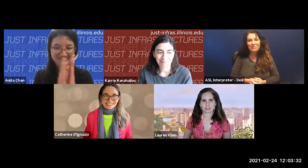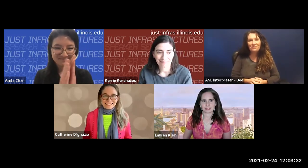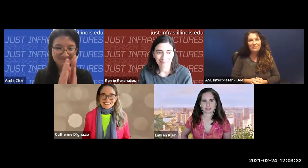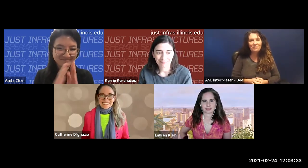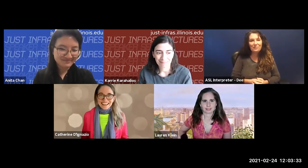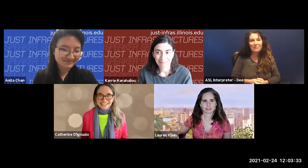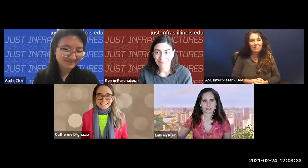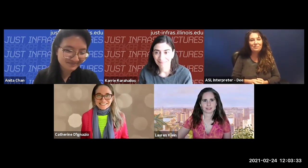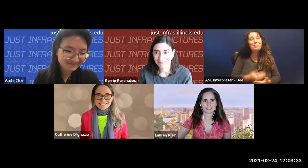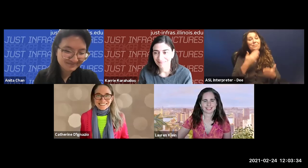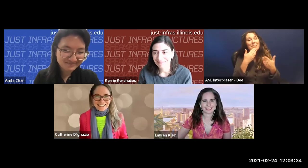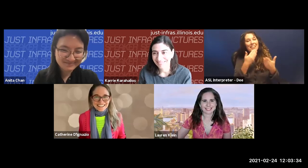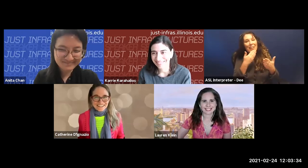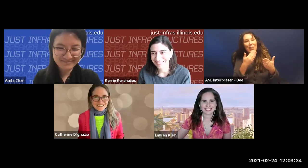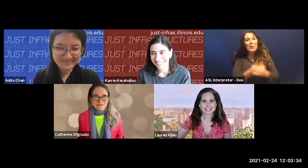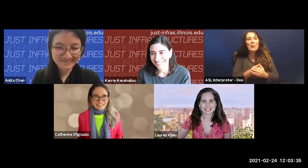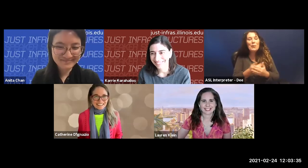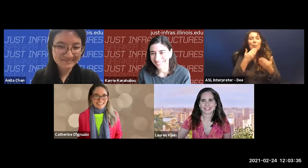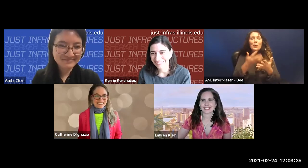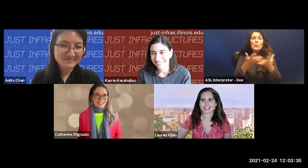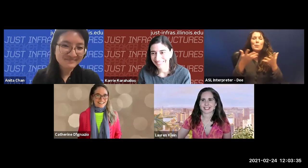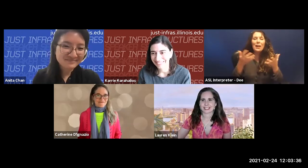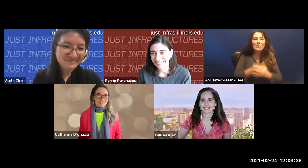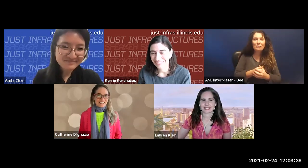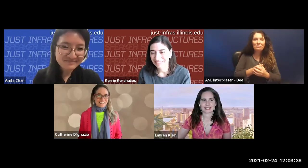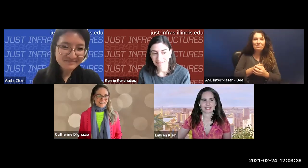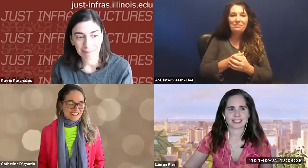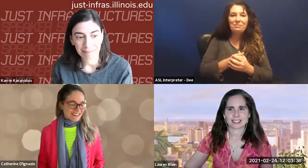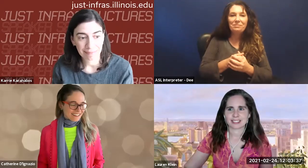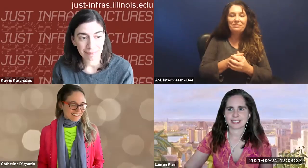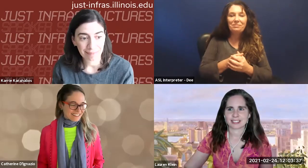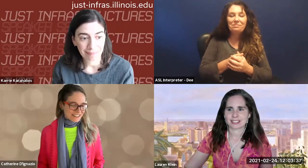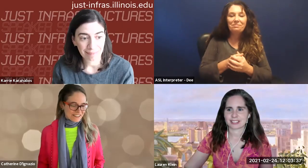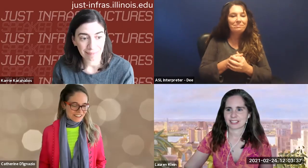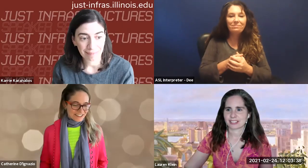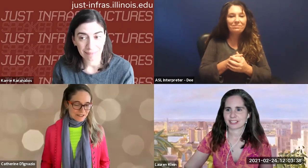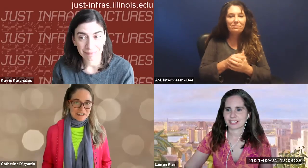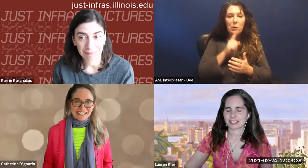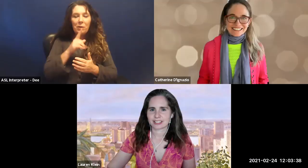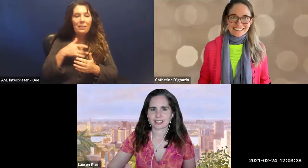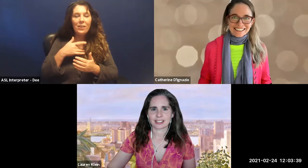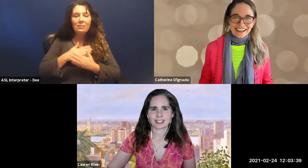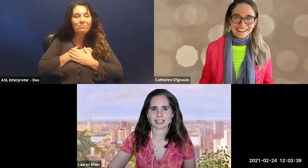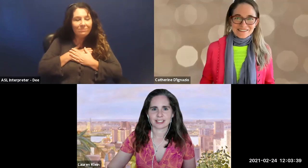Thank you. Thank you so much. It's a huge honor to be here.